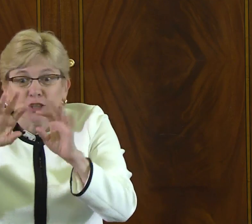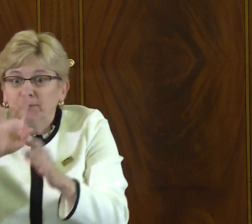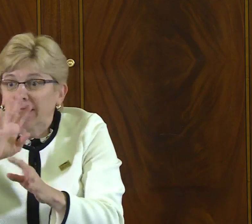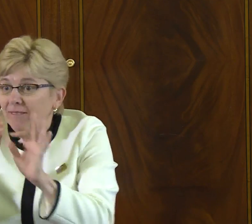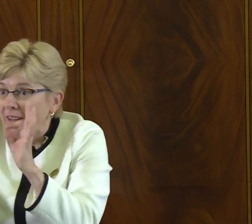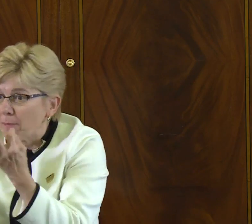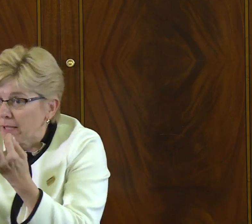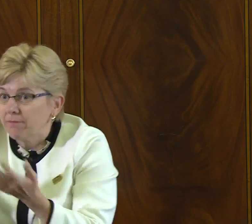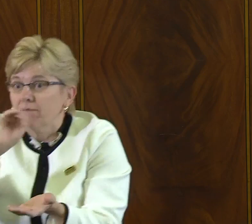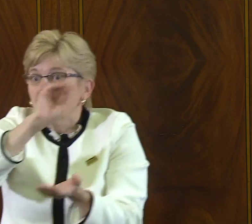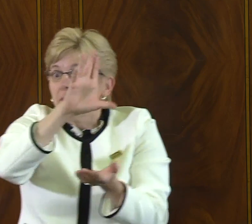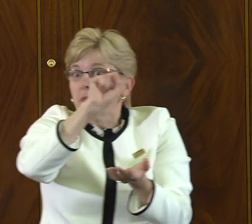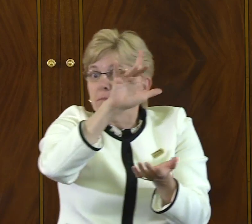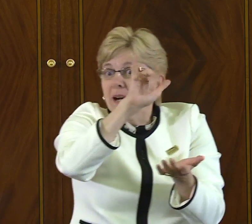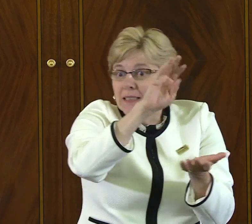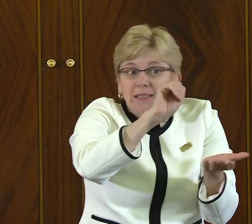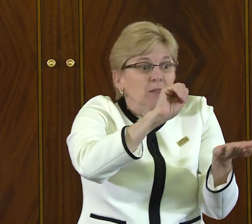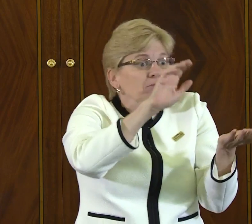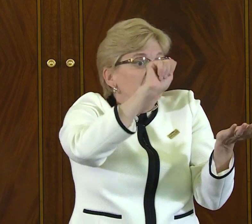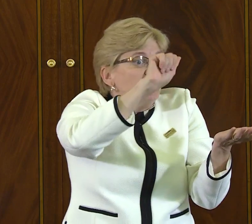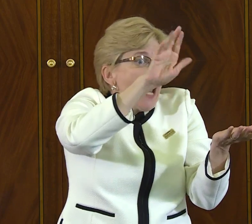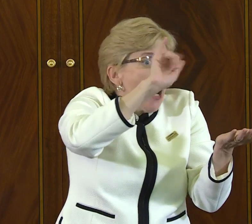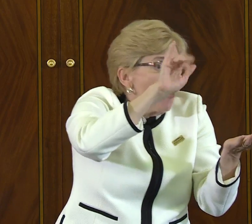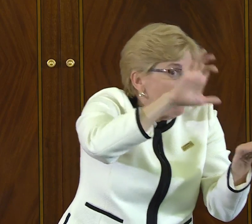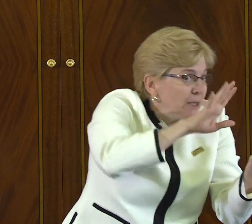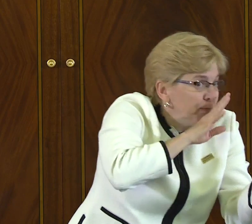Think about the Spanish speaking families,